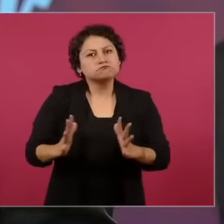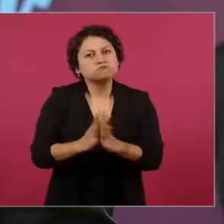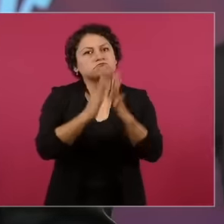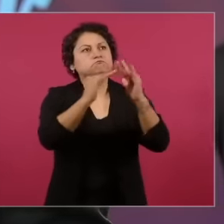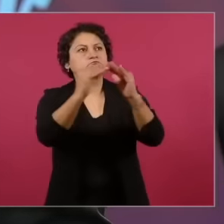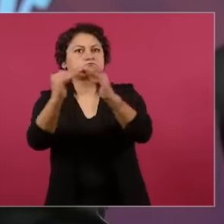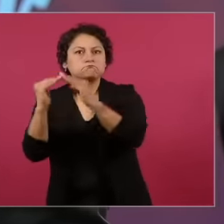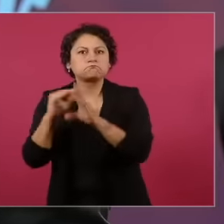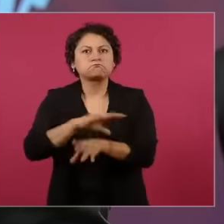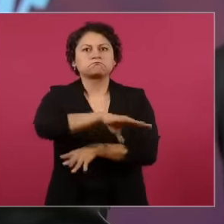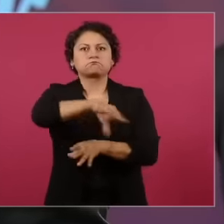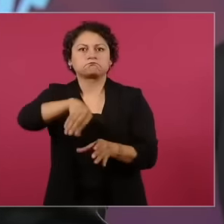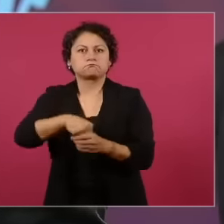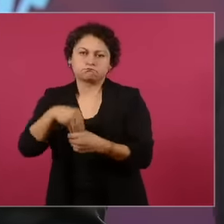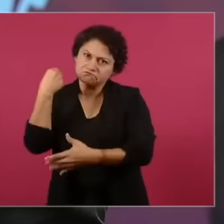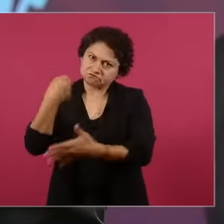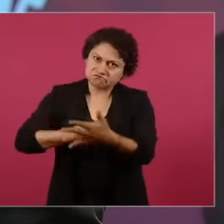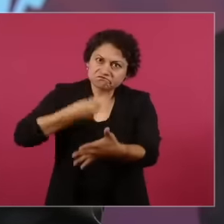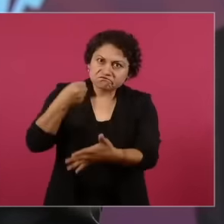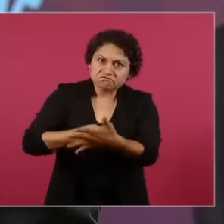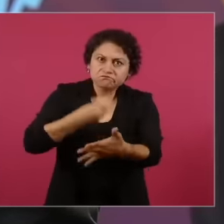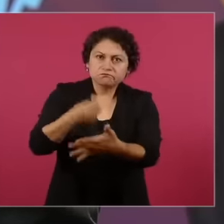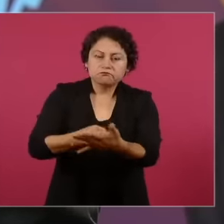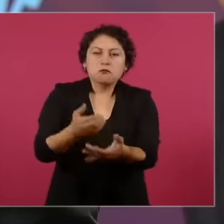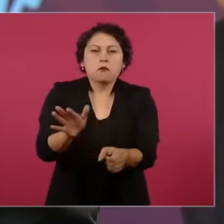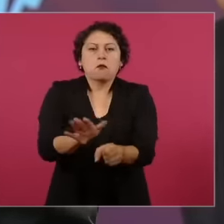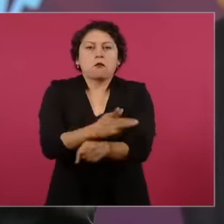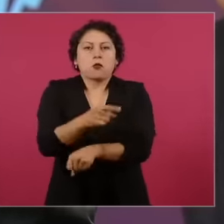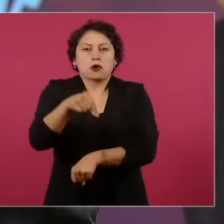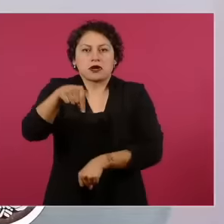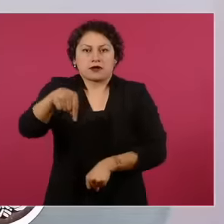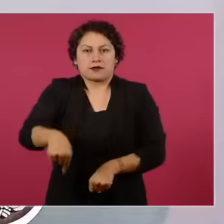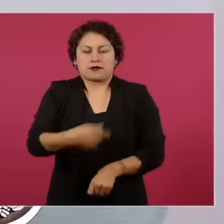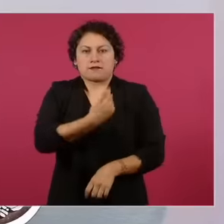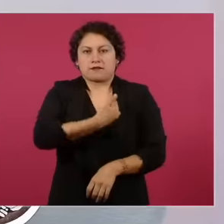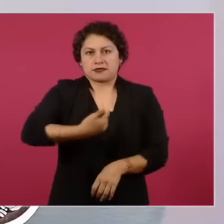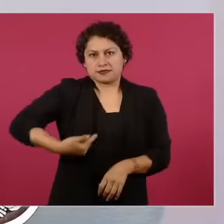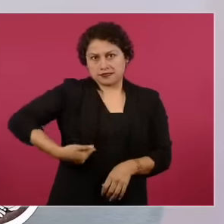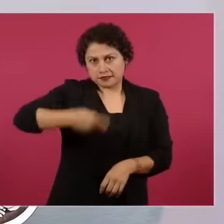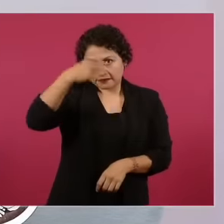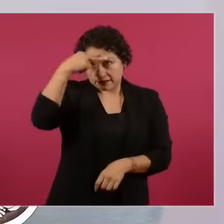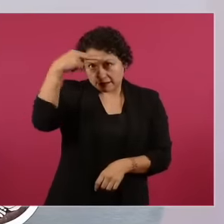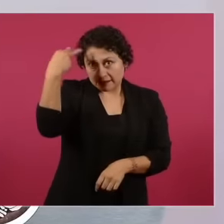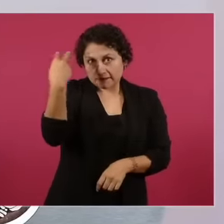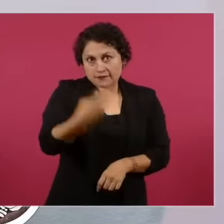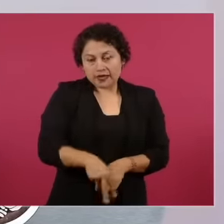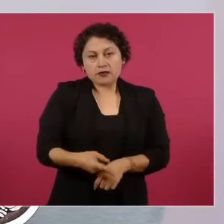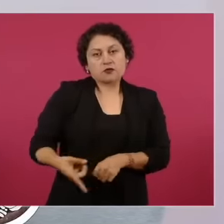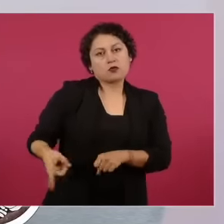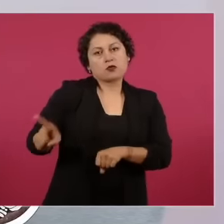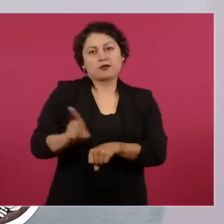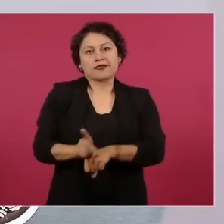circular dialogues that the president of the republic of Mexico does here every day well it has been achieved